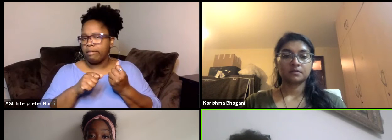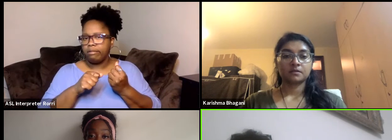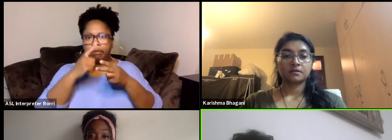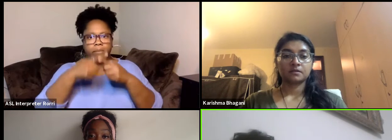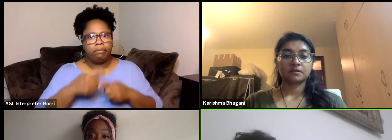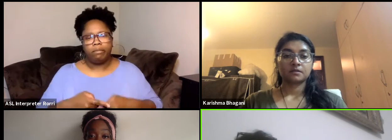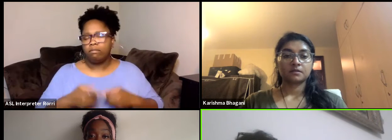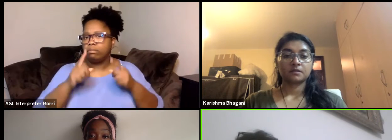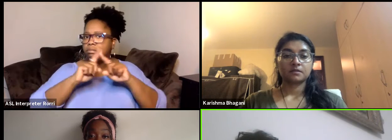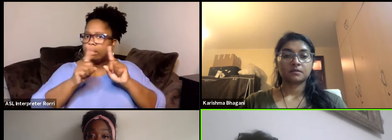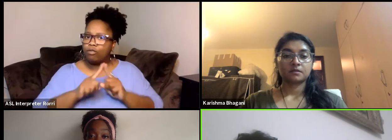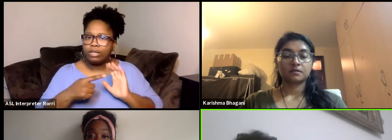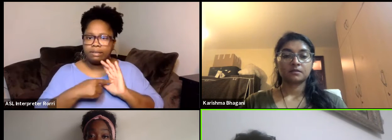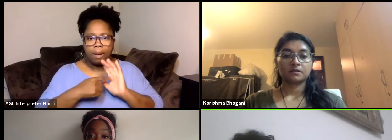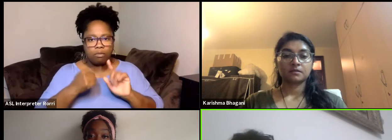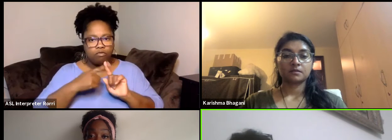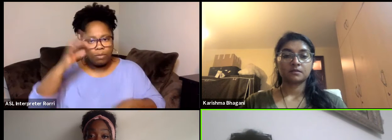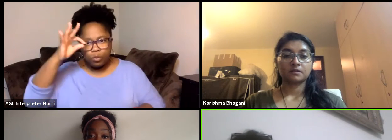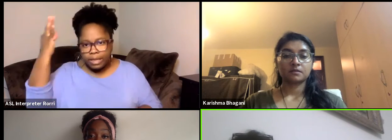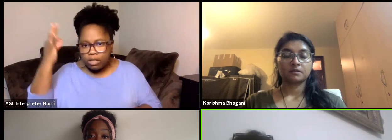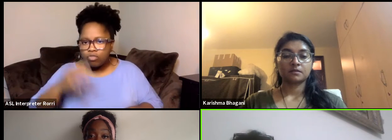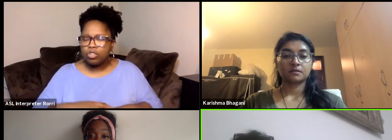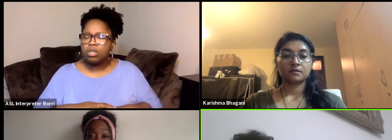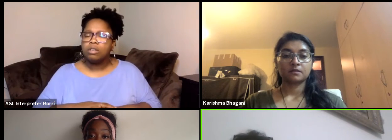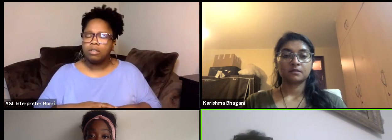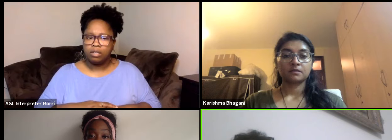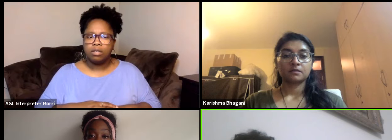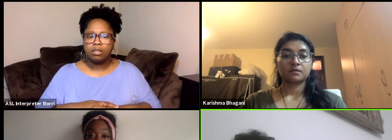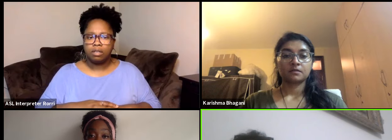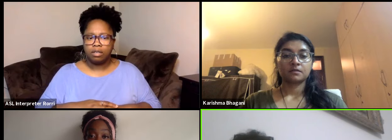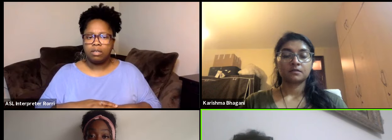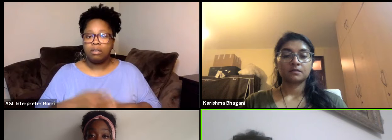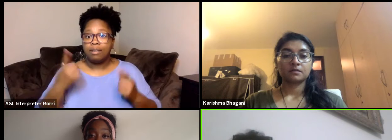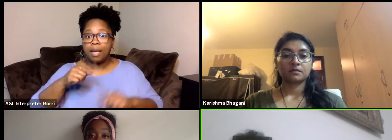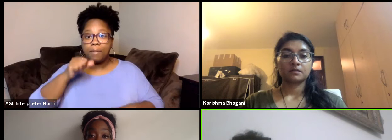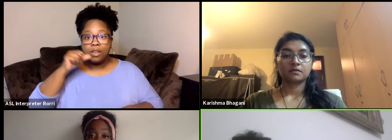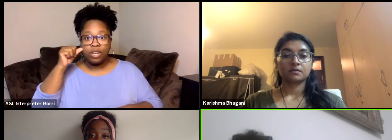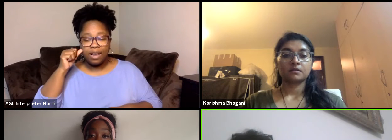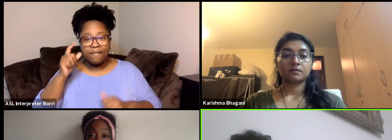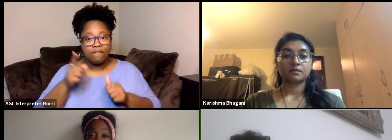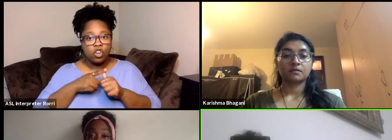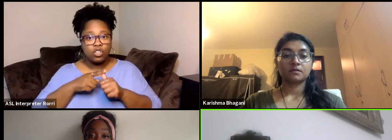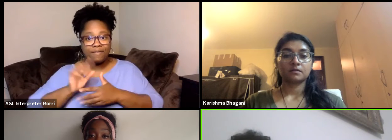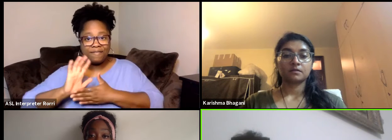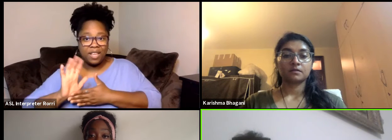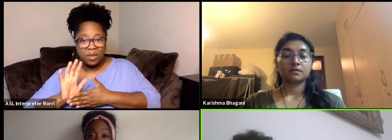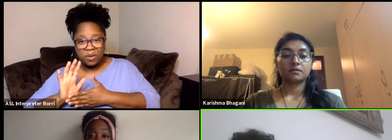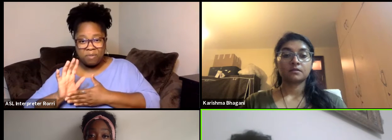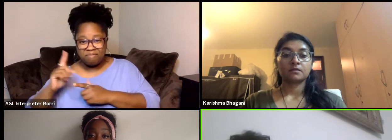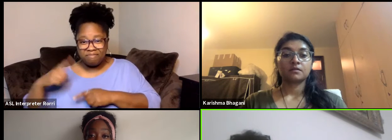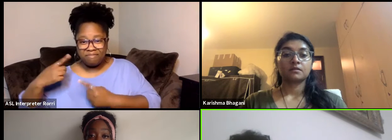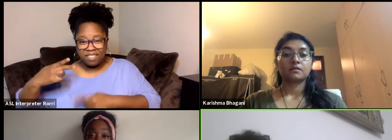we had yesterday the first film in Tunisia history to run an Oscar.